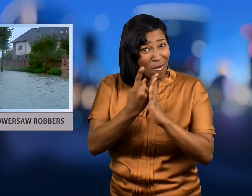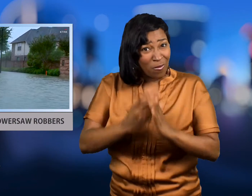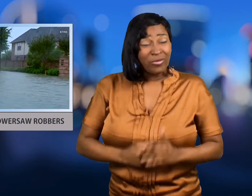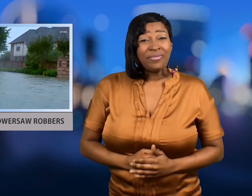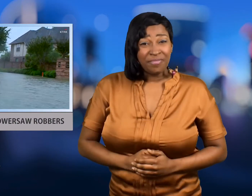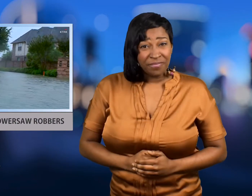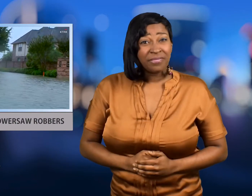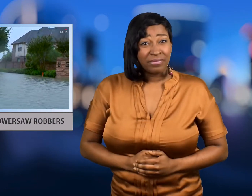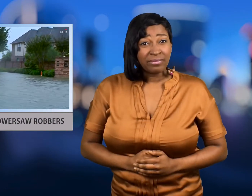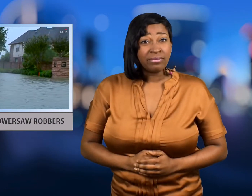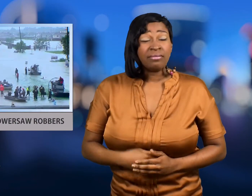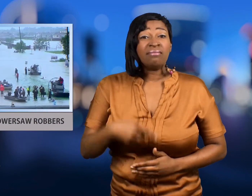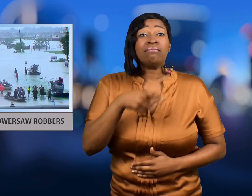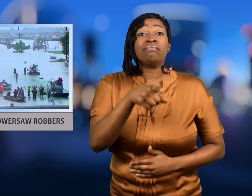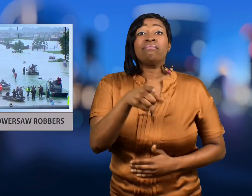To make matters worse